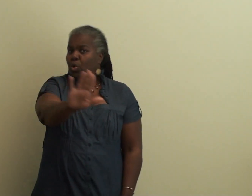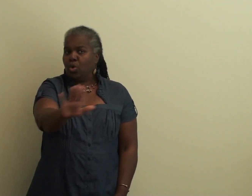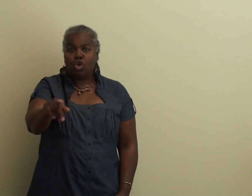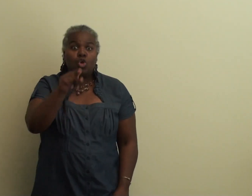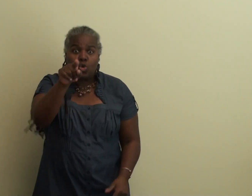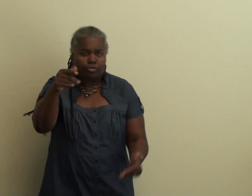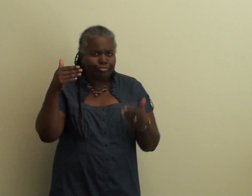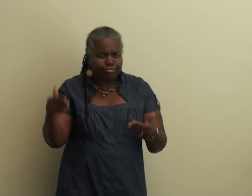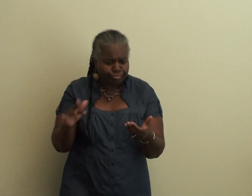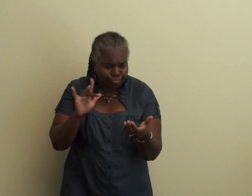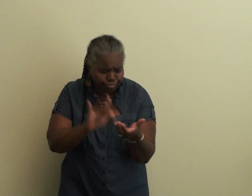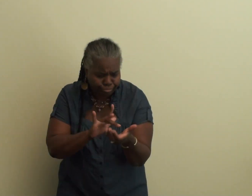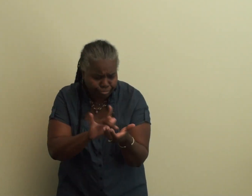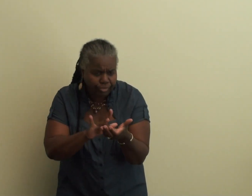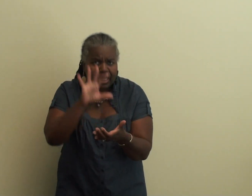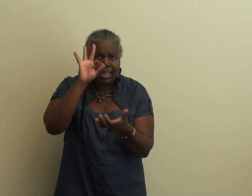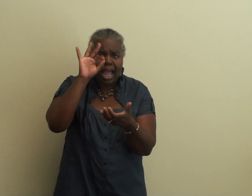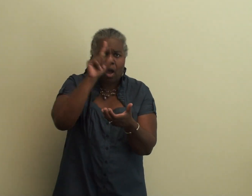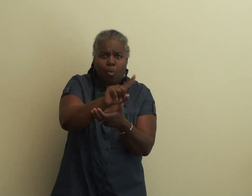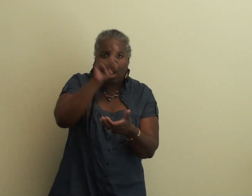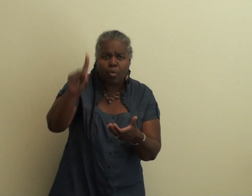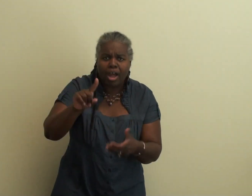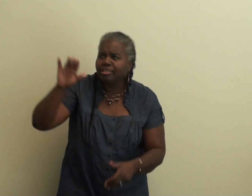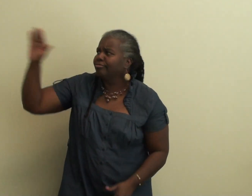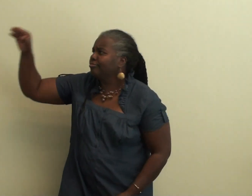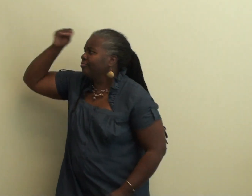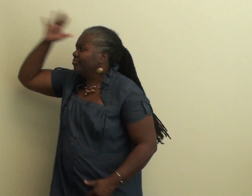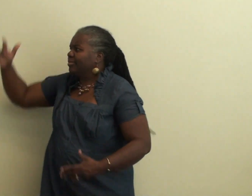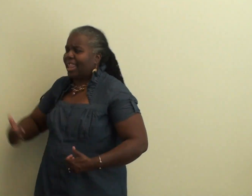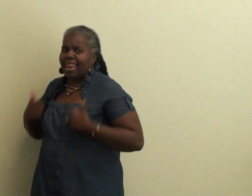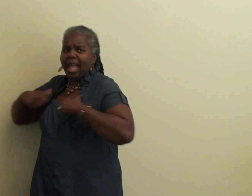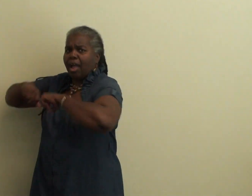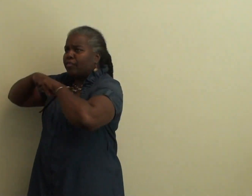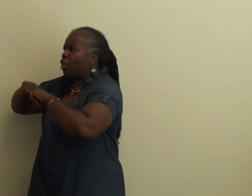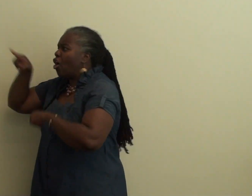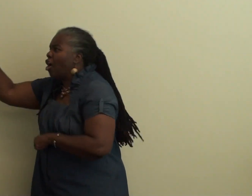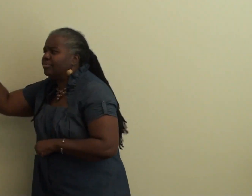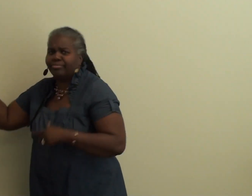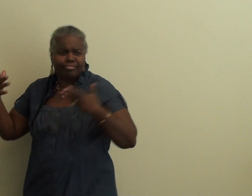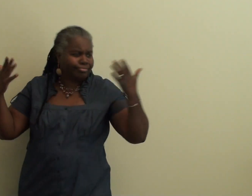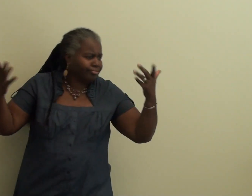important that you don't go in and try to rescue them. You want to call 911 or get a